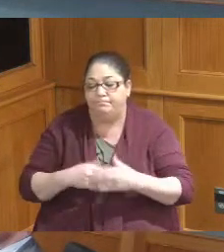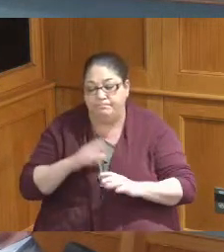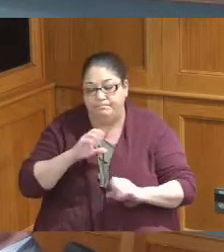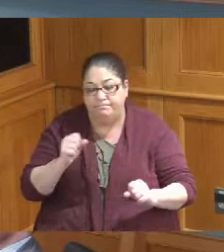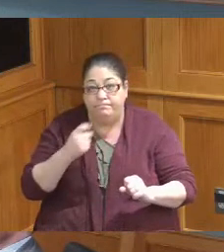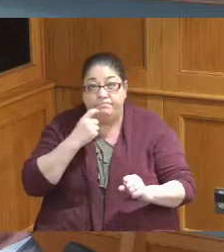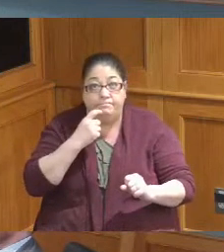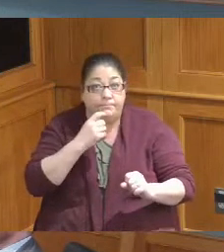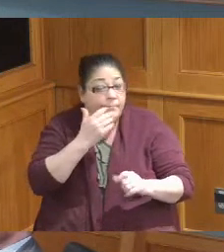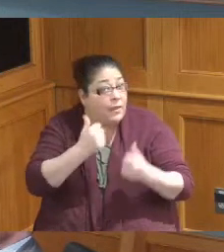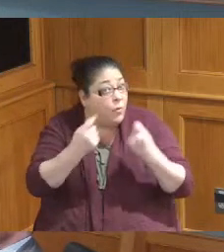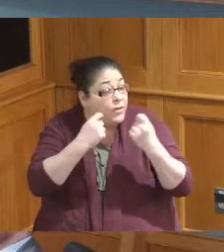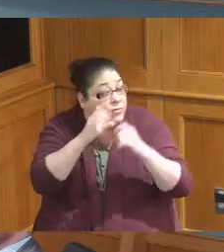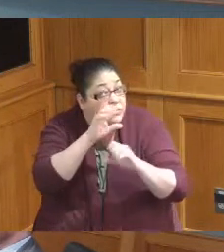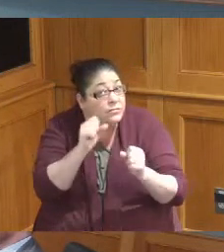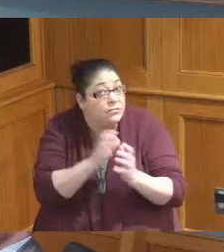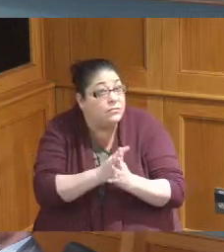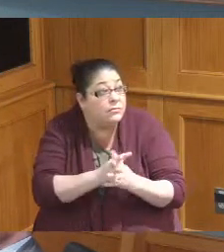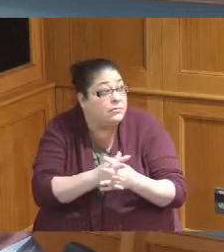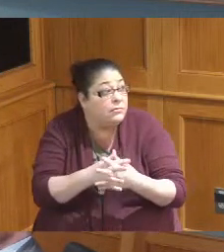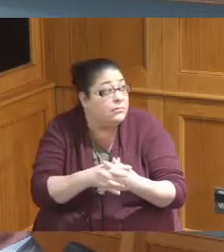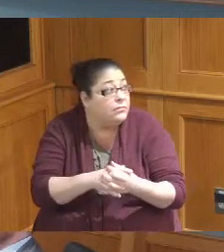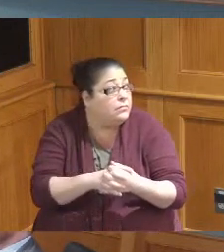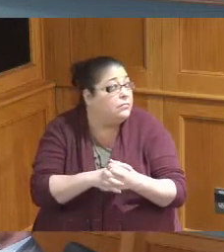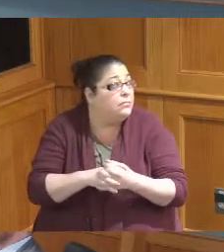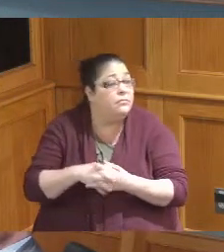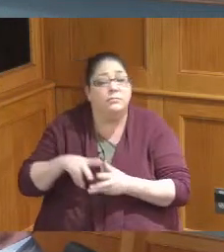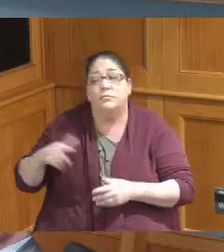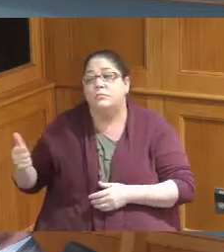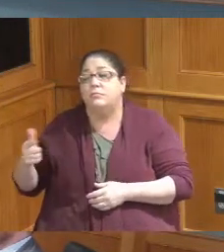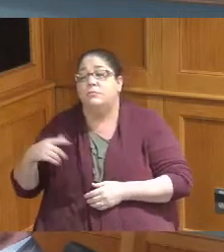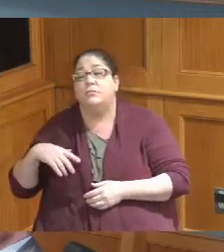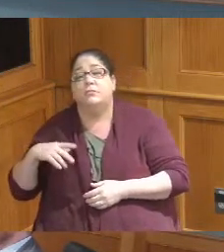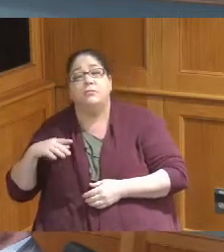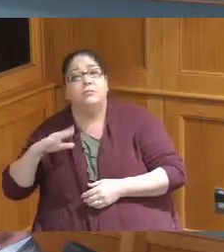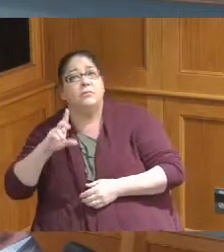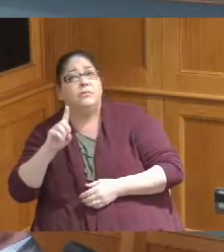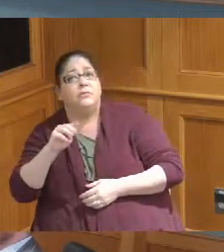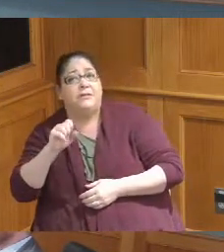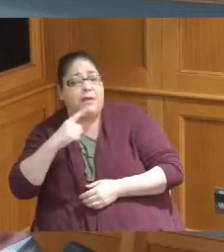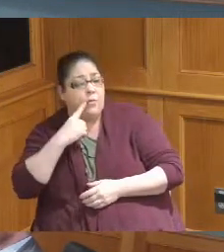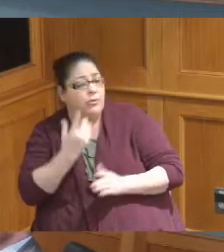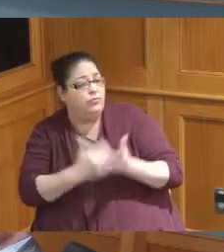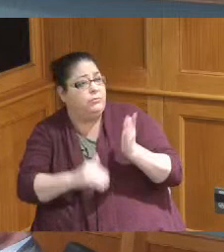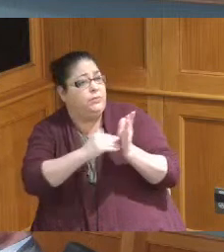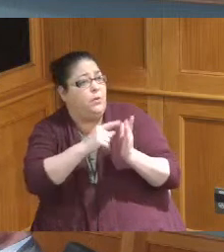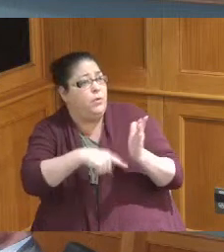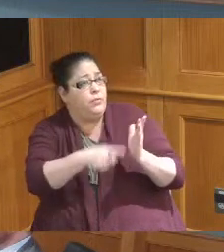any questions Madam chair I just wanted to yes repeat what you had said about the Pantry in